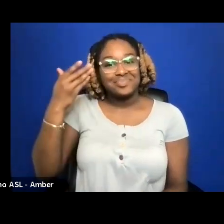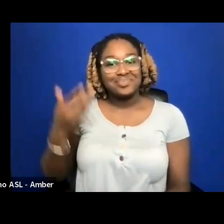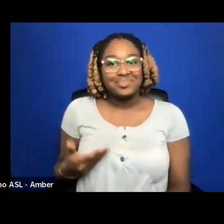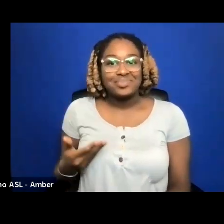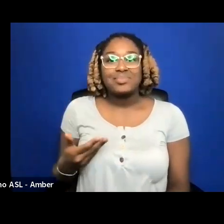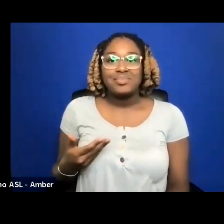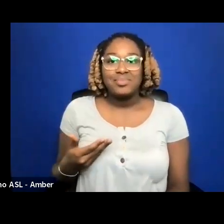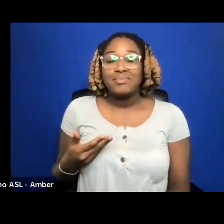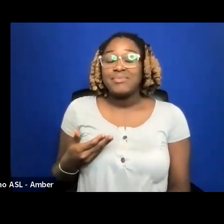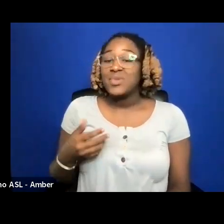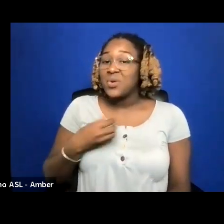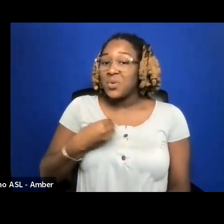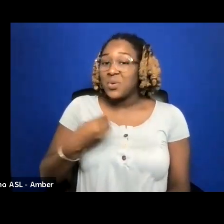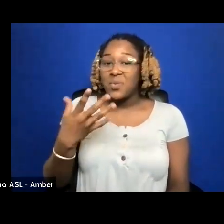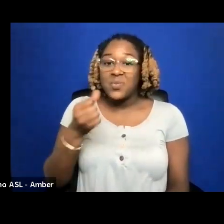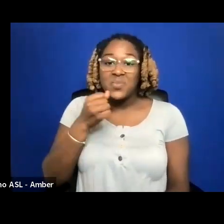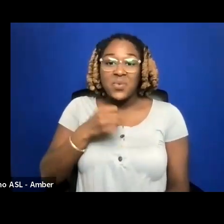I'M CAUCASIAN WITH EAR LENGTH SHORT BROWN HAIR.